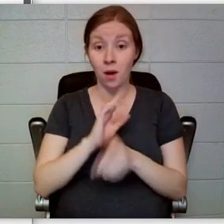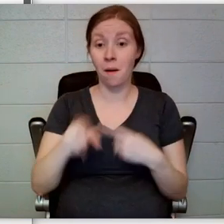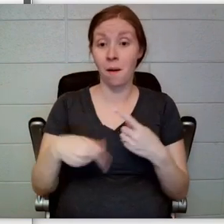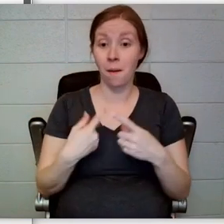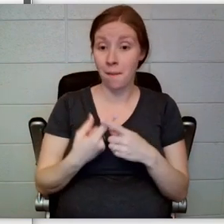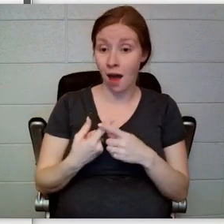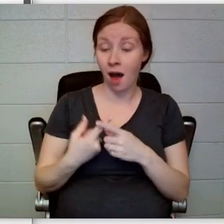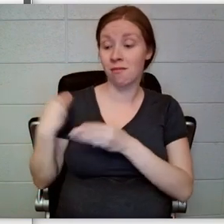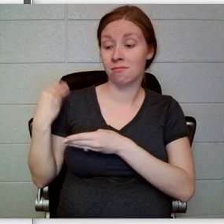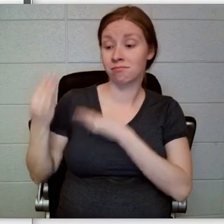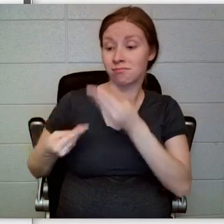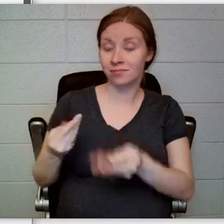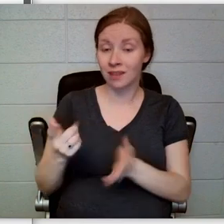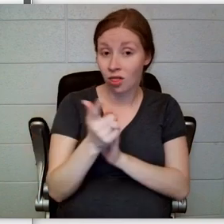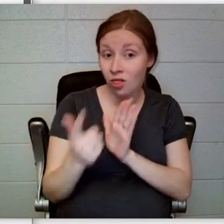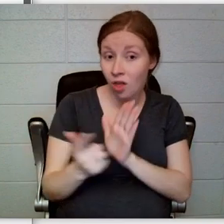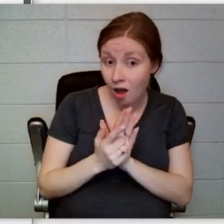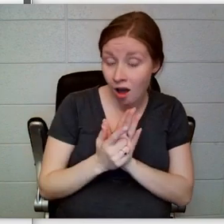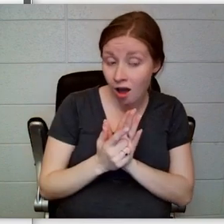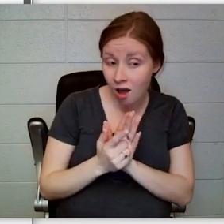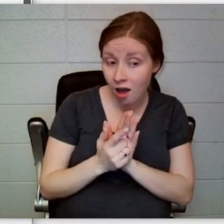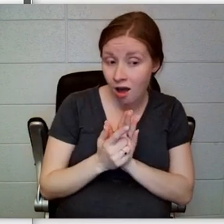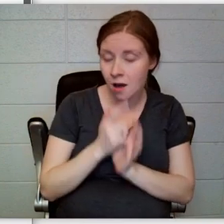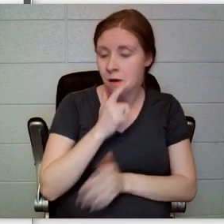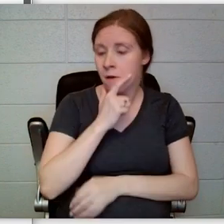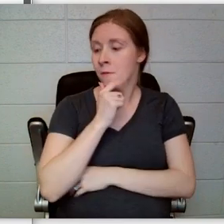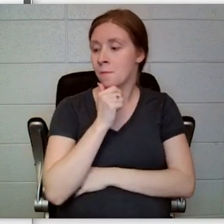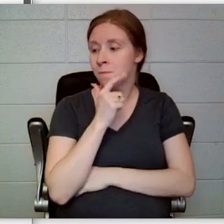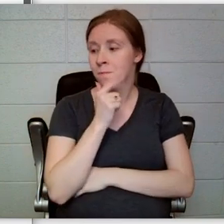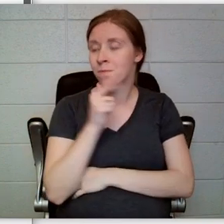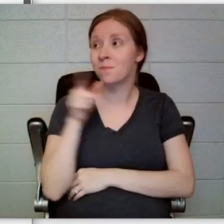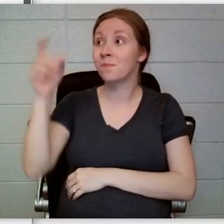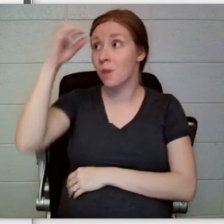“Count Olaf didn’t leave us any chores to do,” Violet said, “so I suppose we